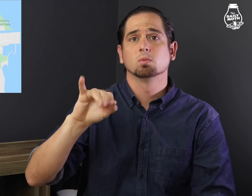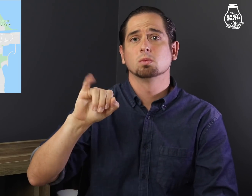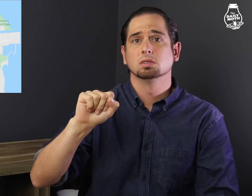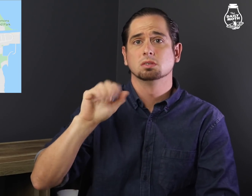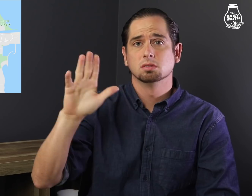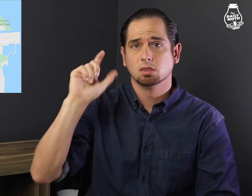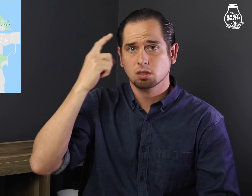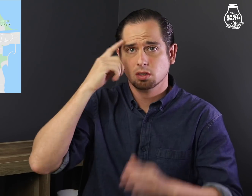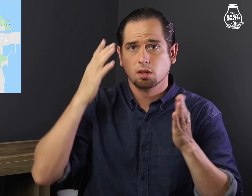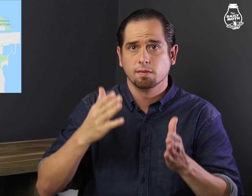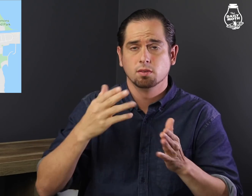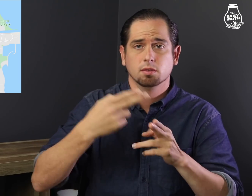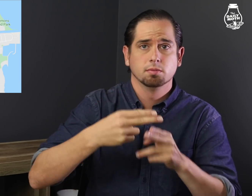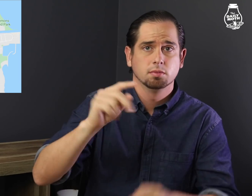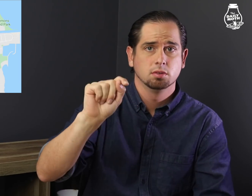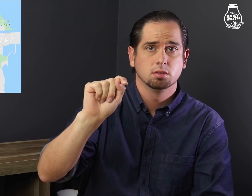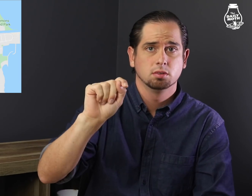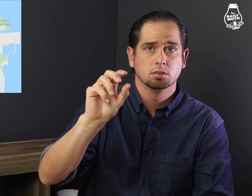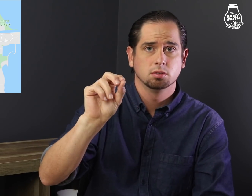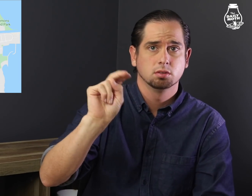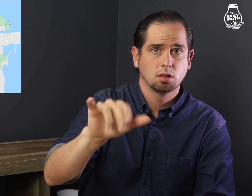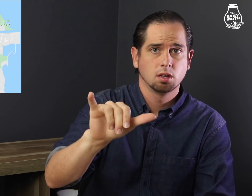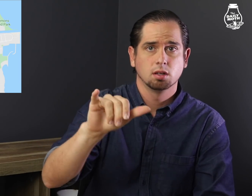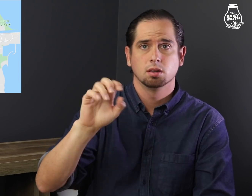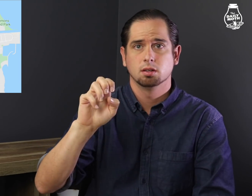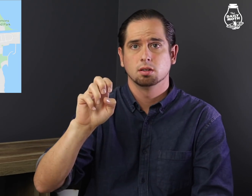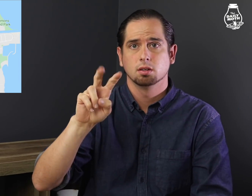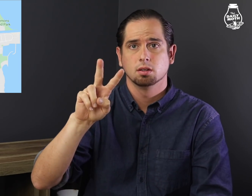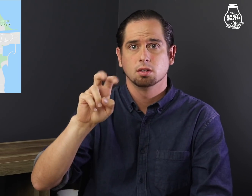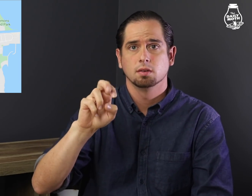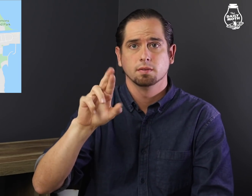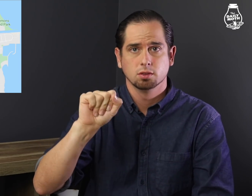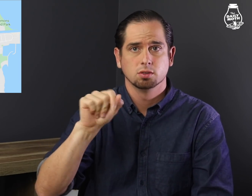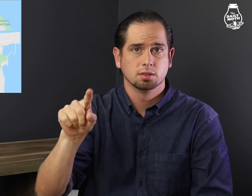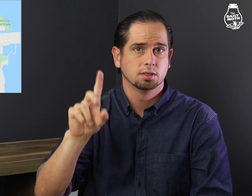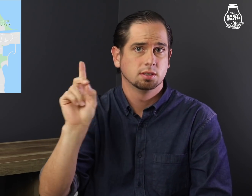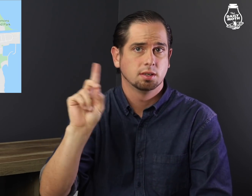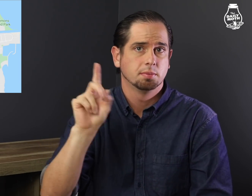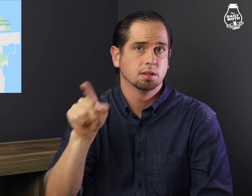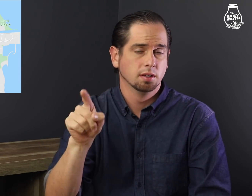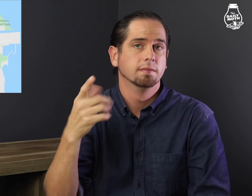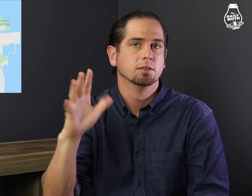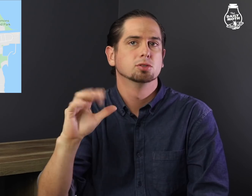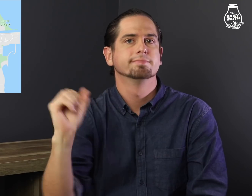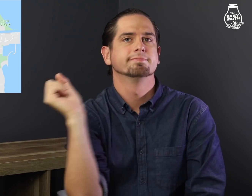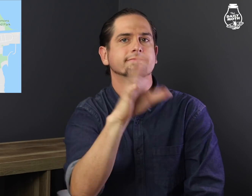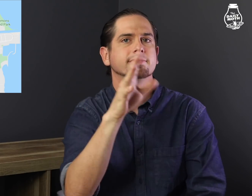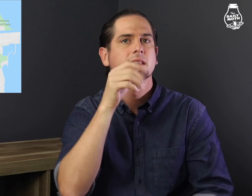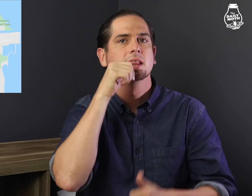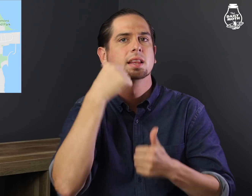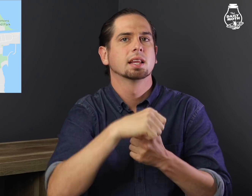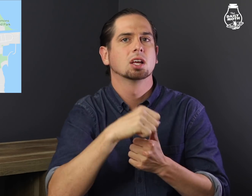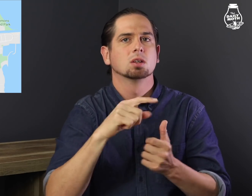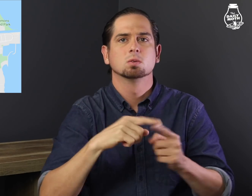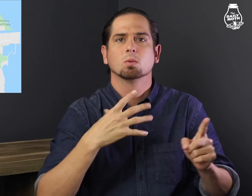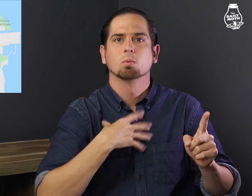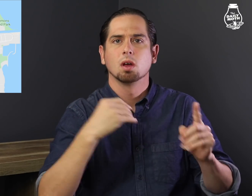Wisconsin Gov. Tony Evers (D) sent a letter to